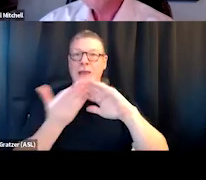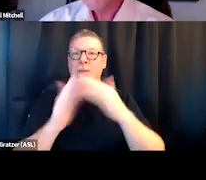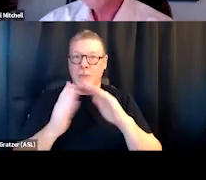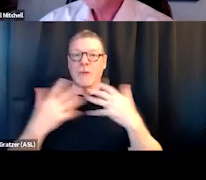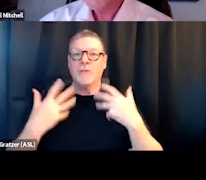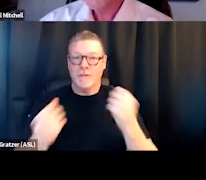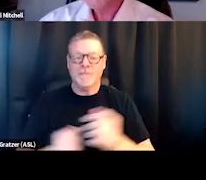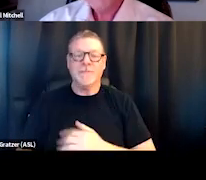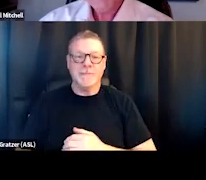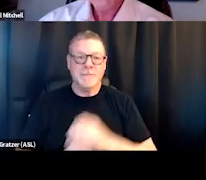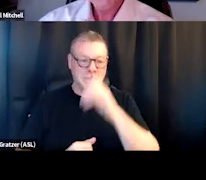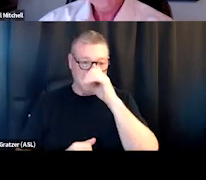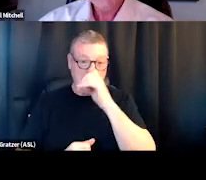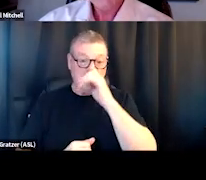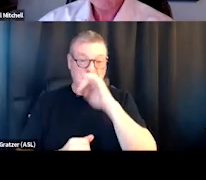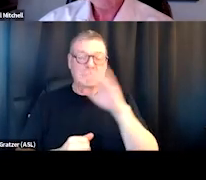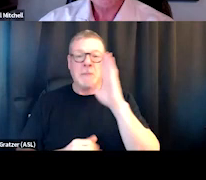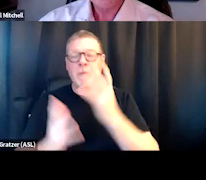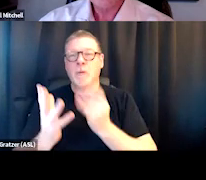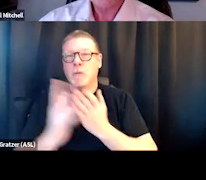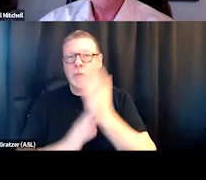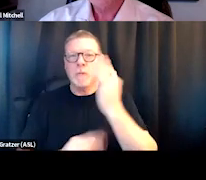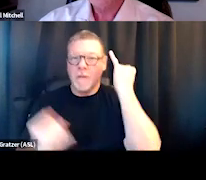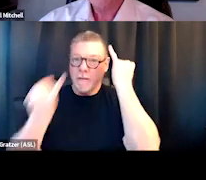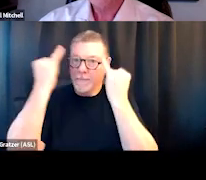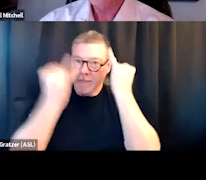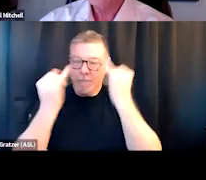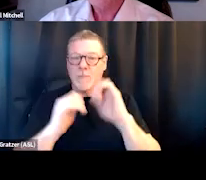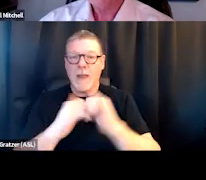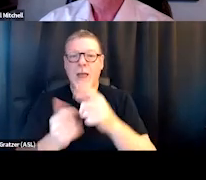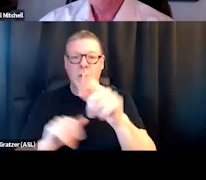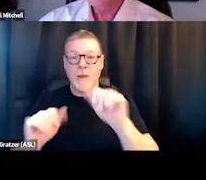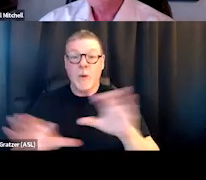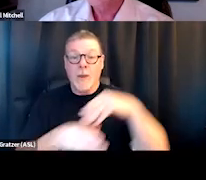So we'll go through some strategies about what you can do in-house or how you can partner